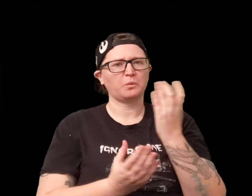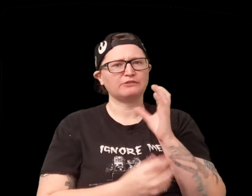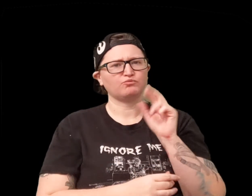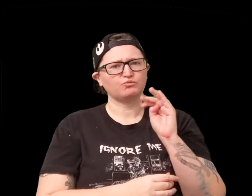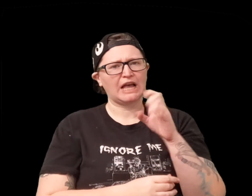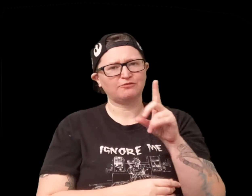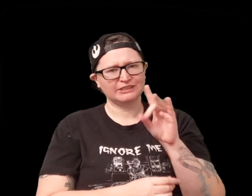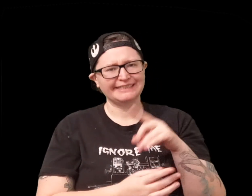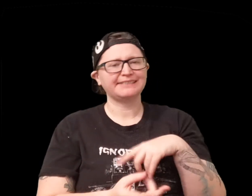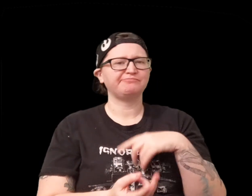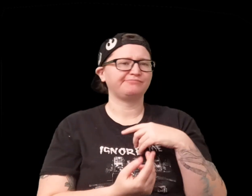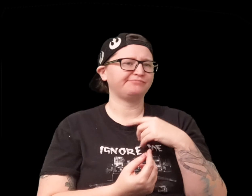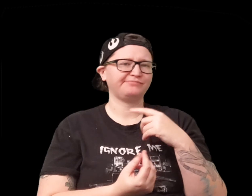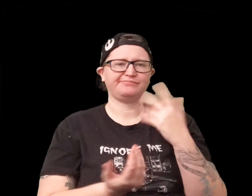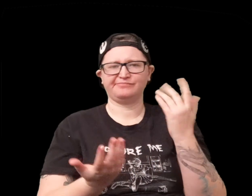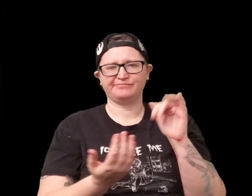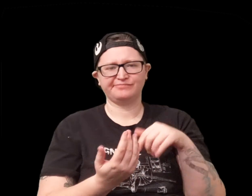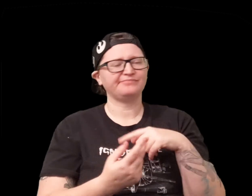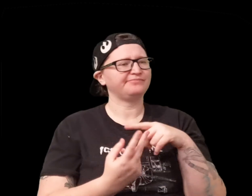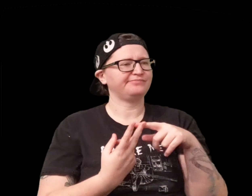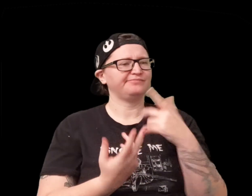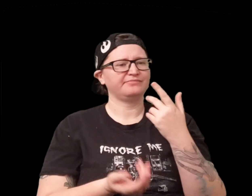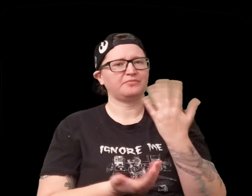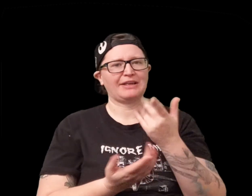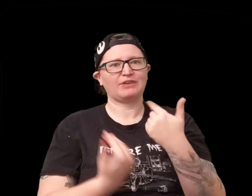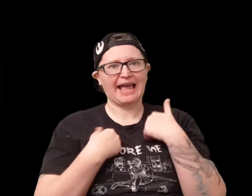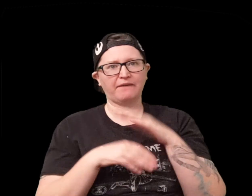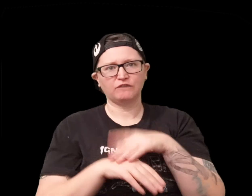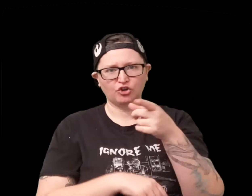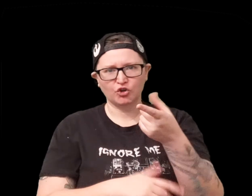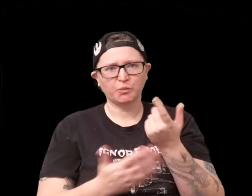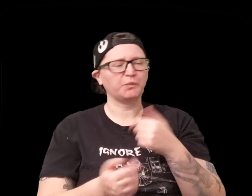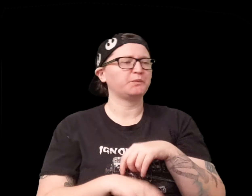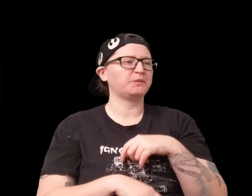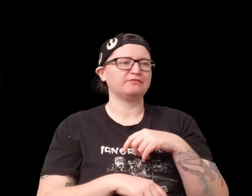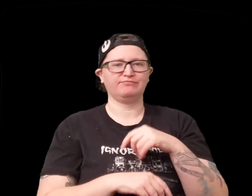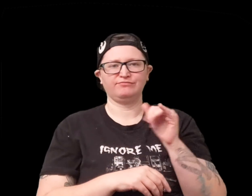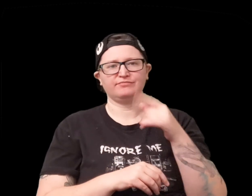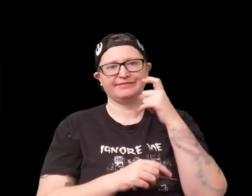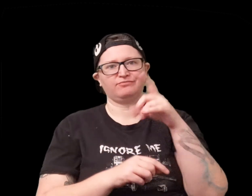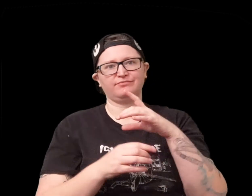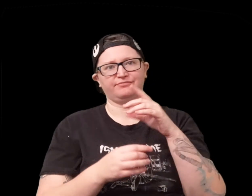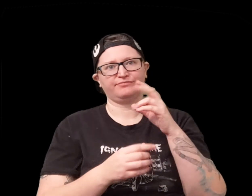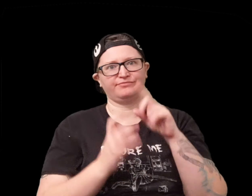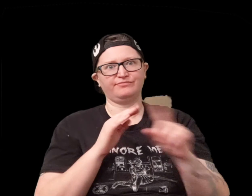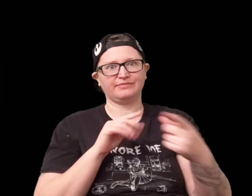it does have a table for you know what crime you did um you know what do you have on you uh